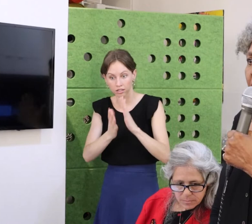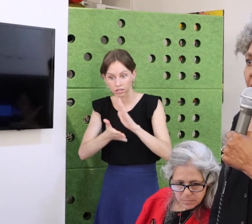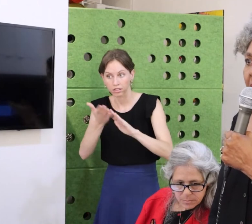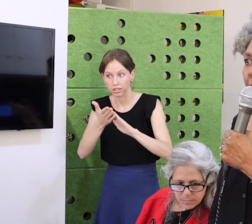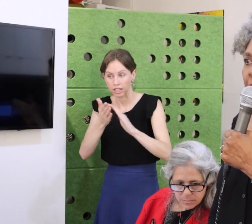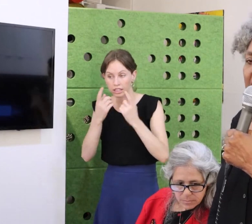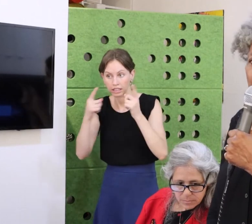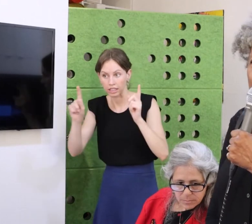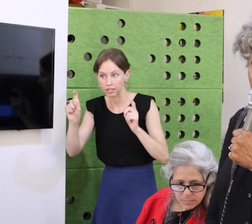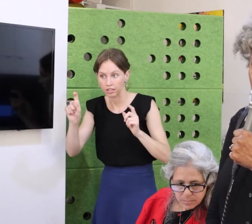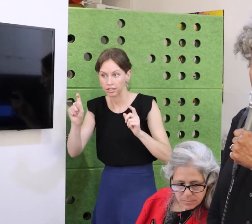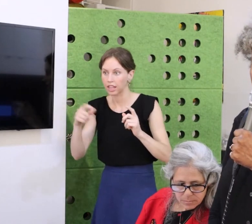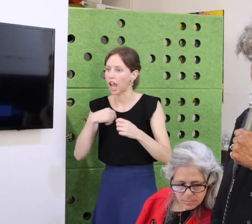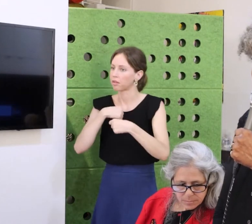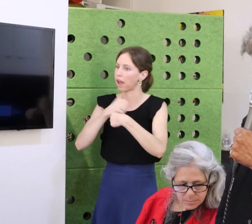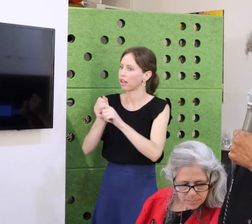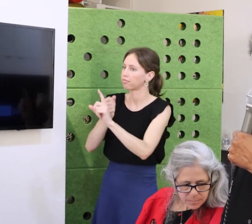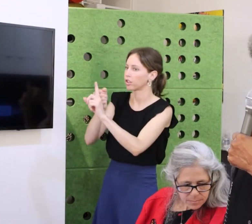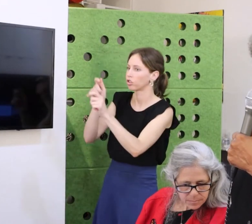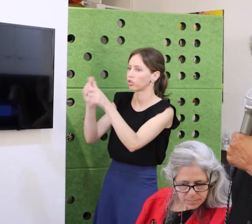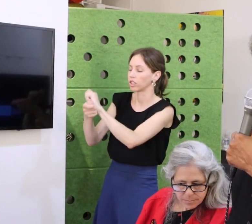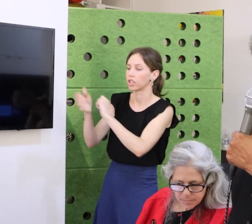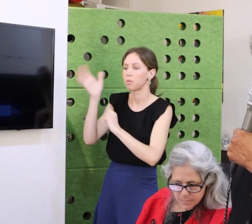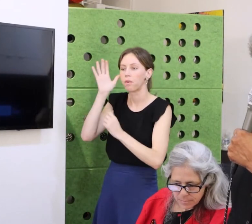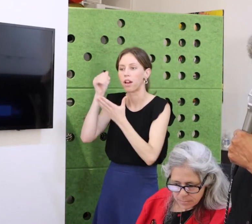joy, fear, and hope.